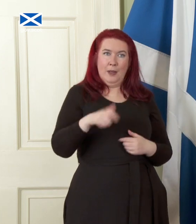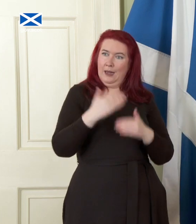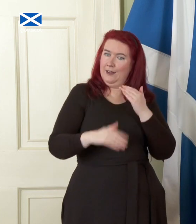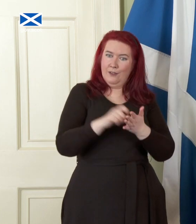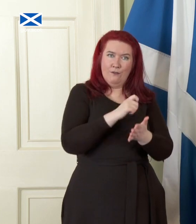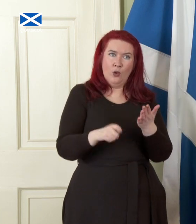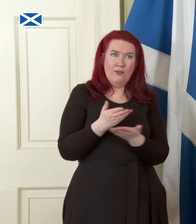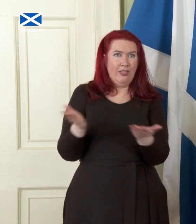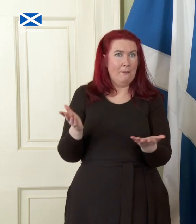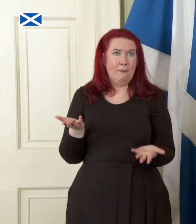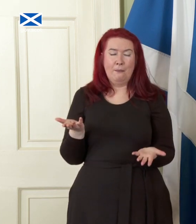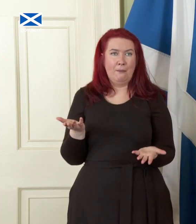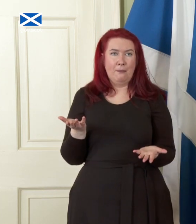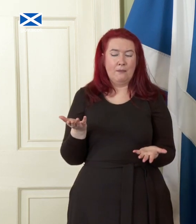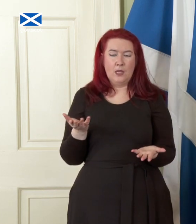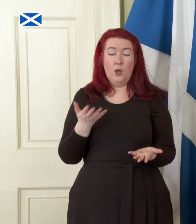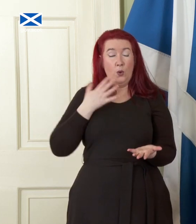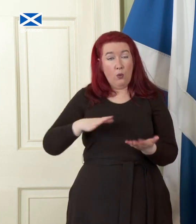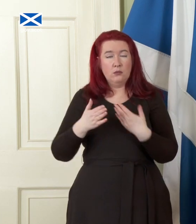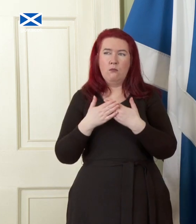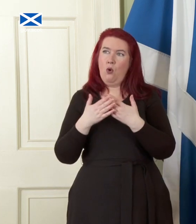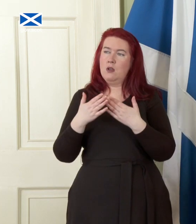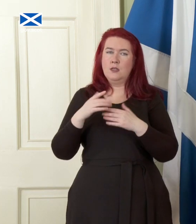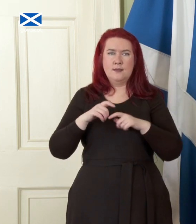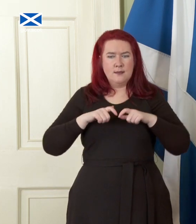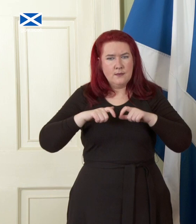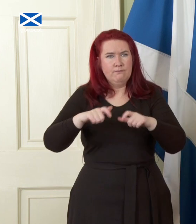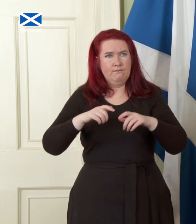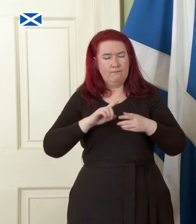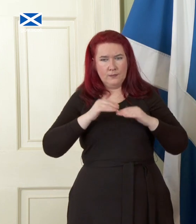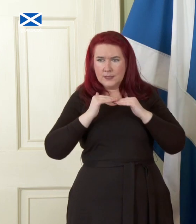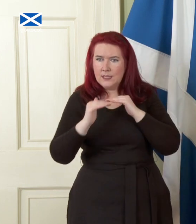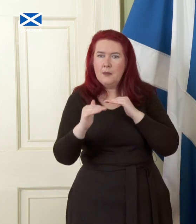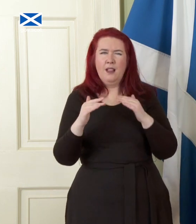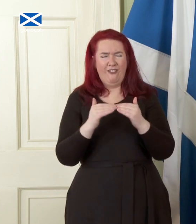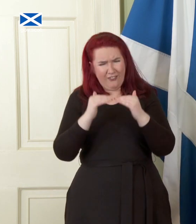To build a more stable, sustainable economy with fairness and human well-being at heart,